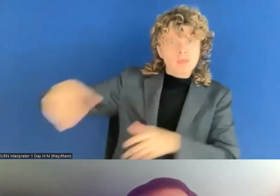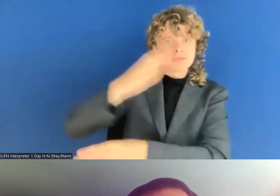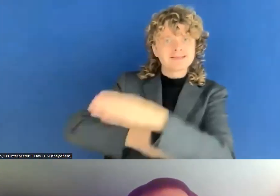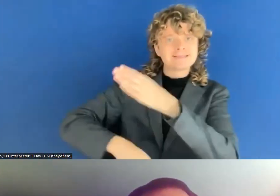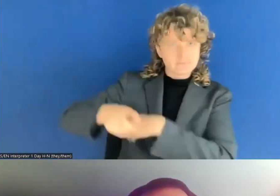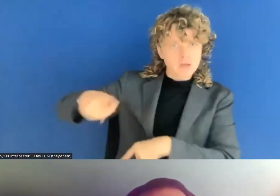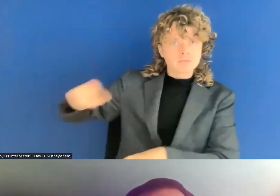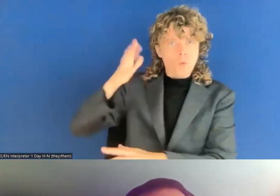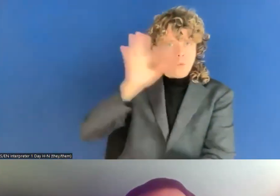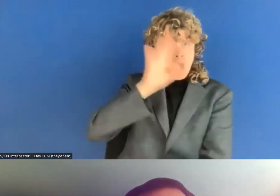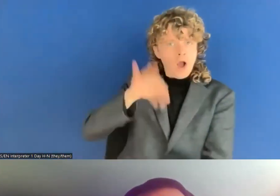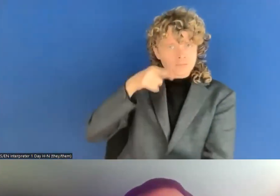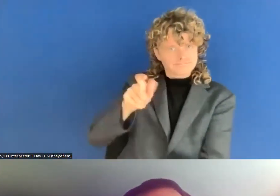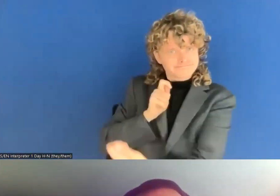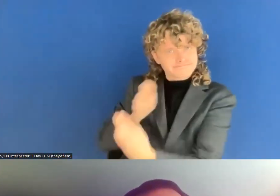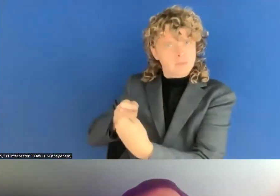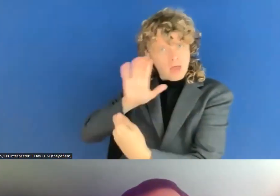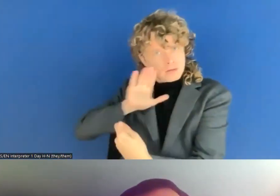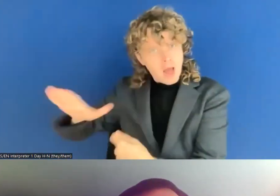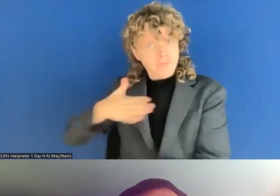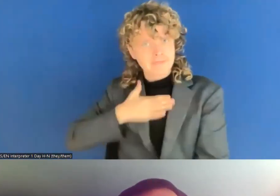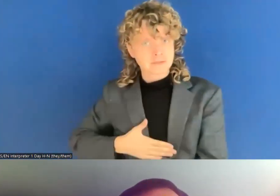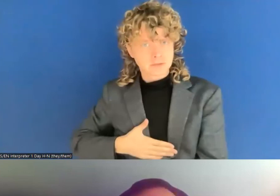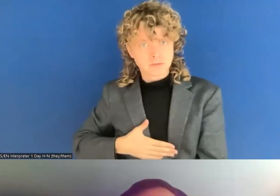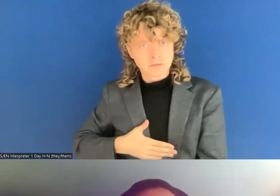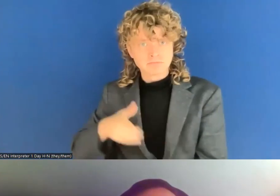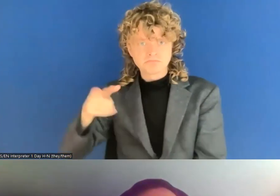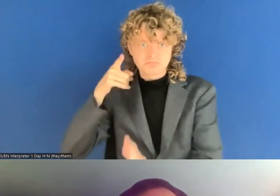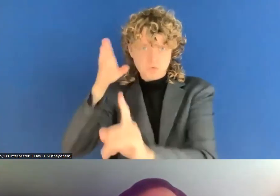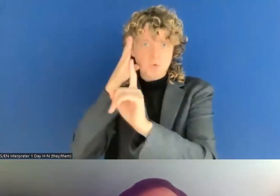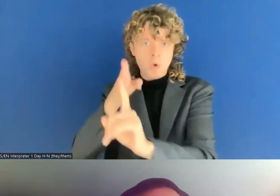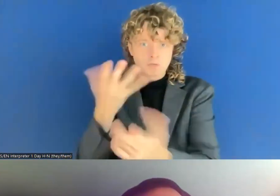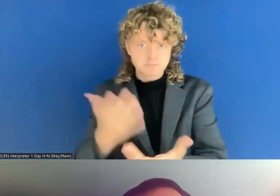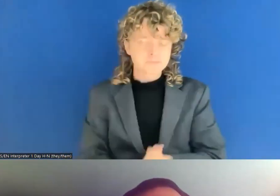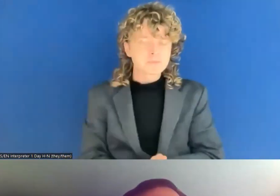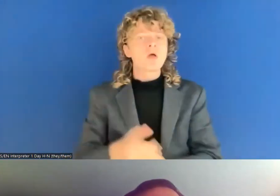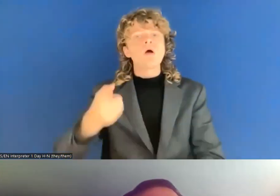the reality in Member States differs, and therefore, the Member States, if they really